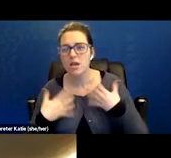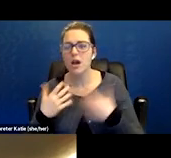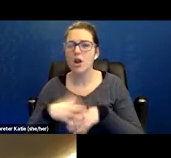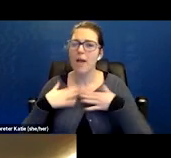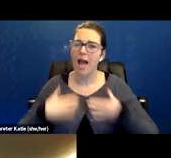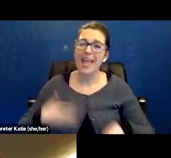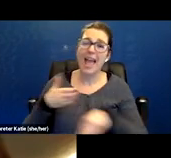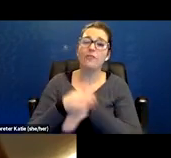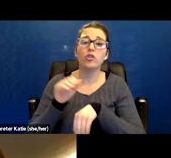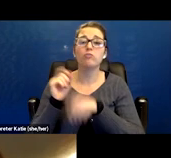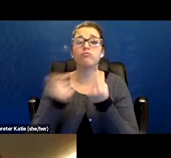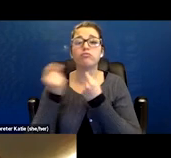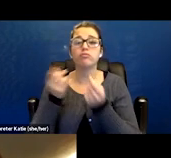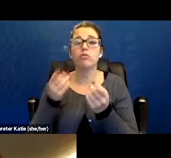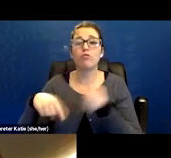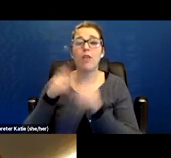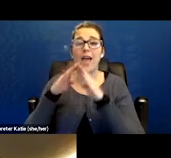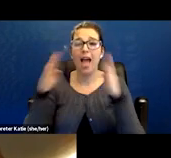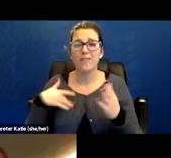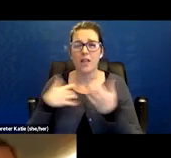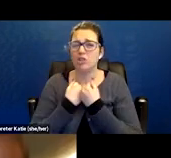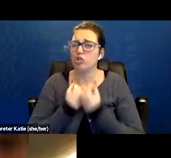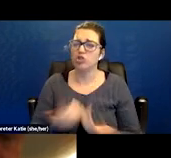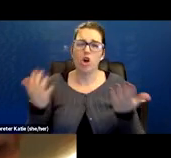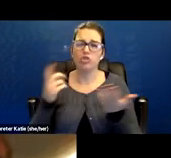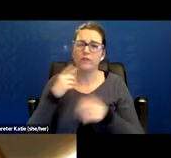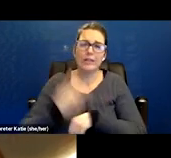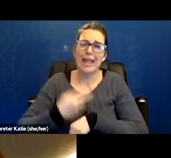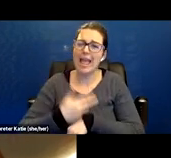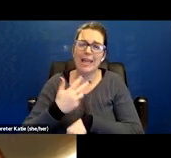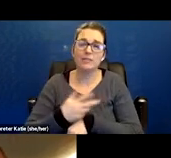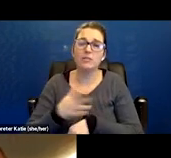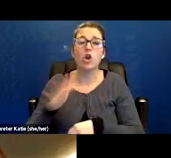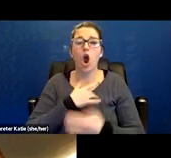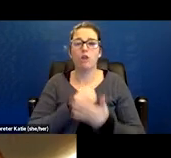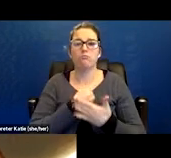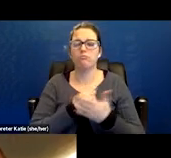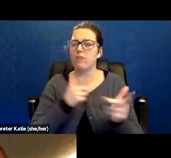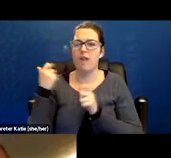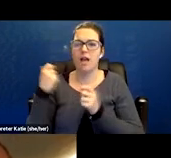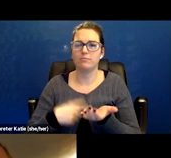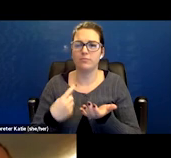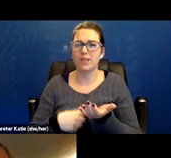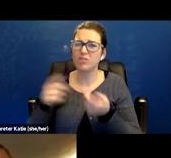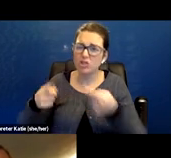she suffers profound exhaustion for days and her heart races on occasion. She has trouble finding words, staying focused,